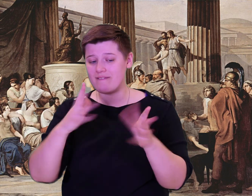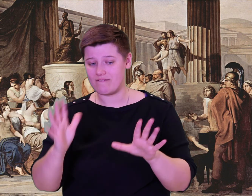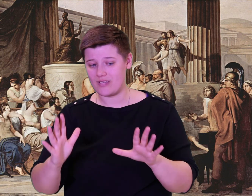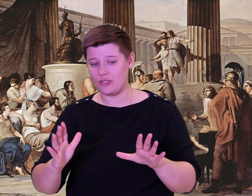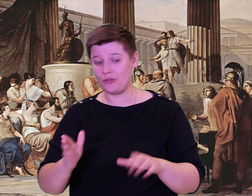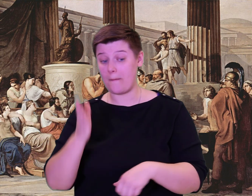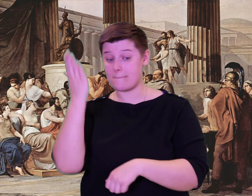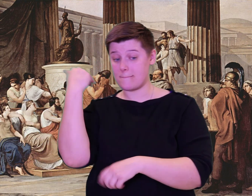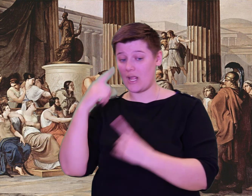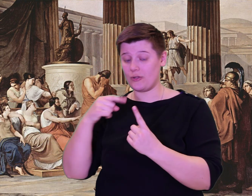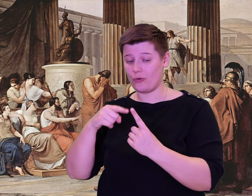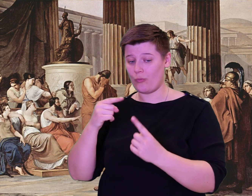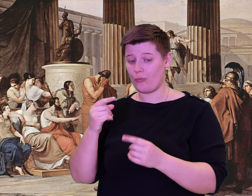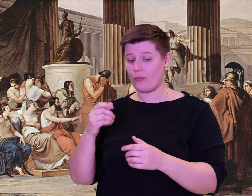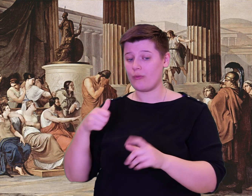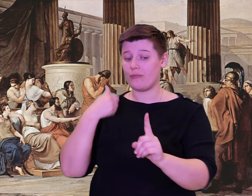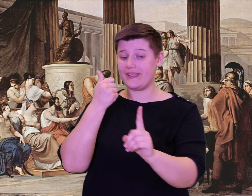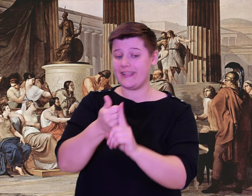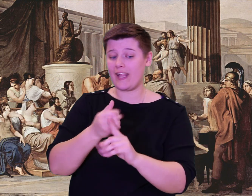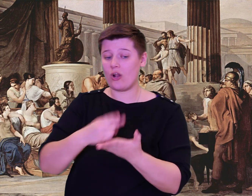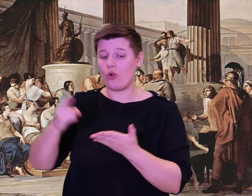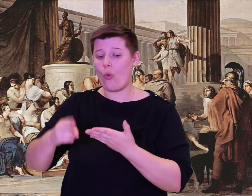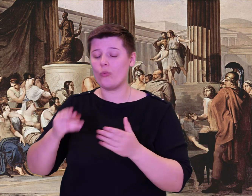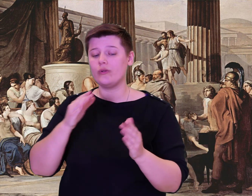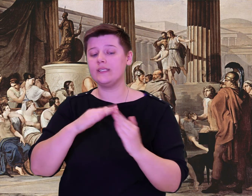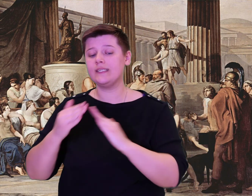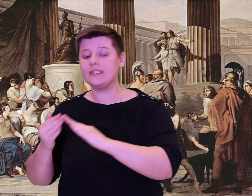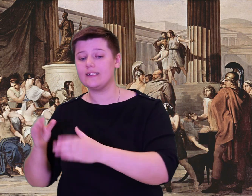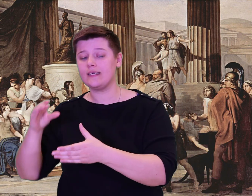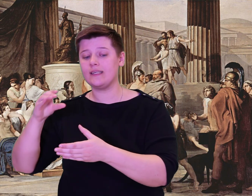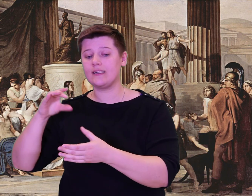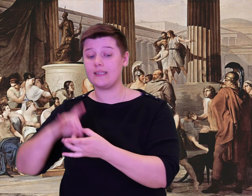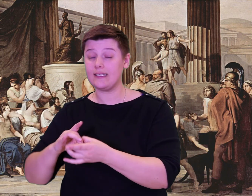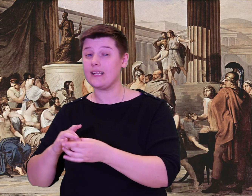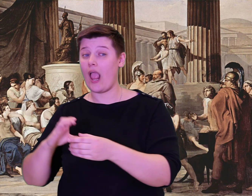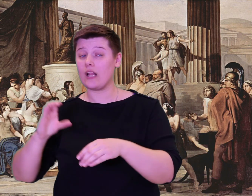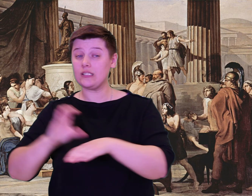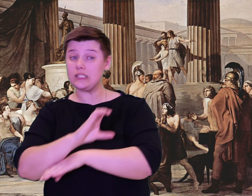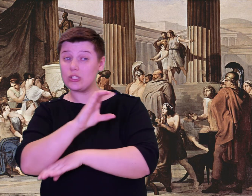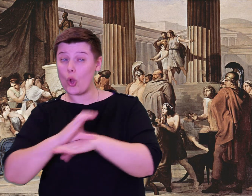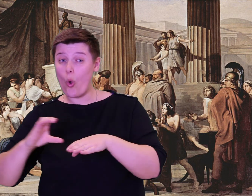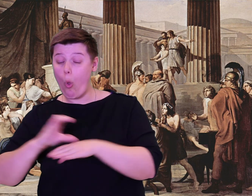around it. There we sailed: the gods were guiding us all through the darkness.